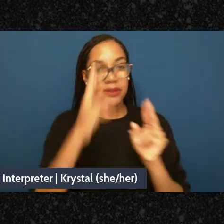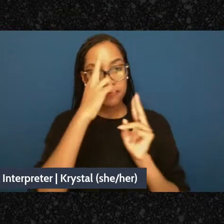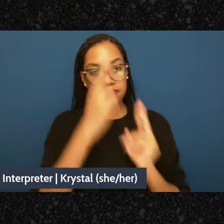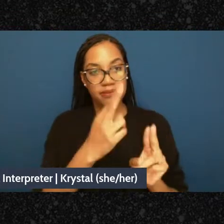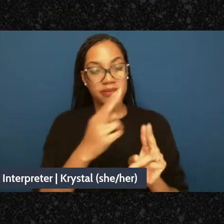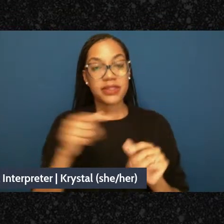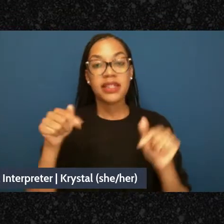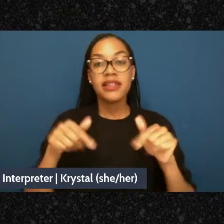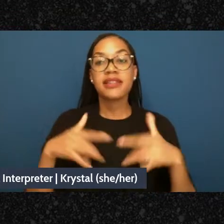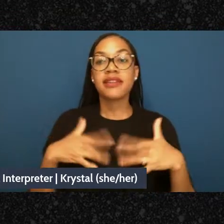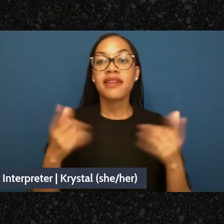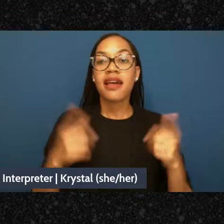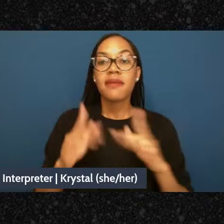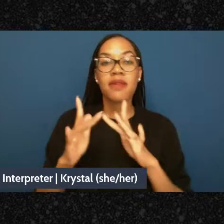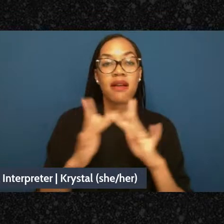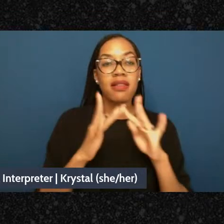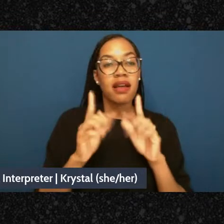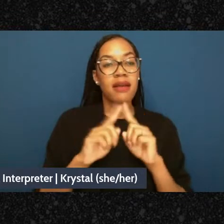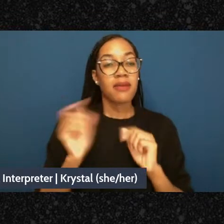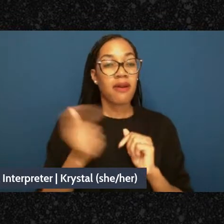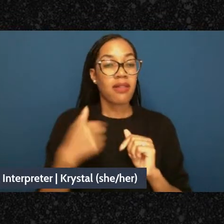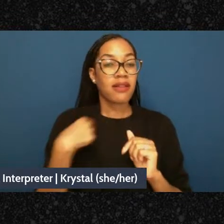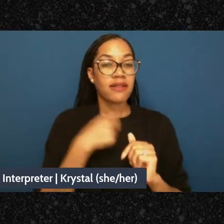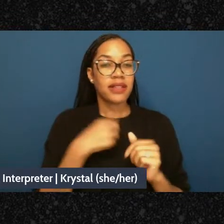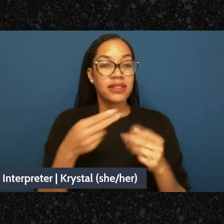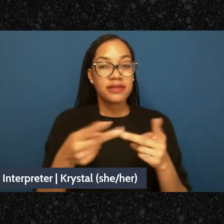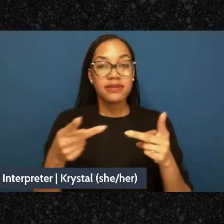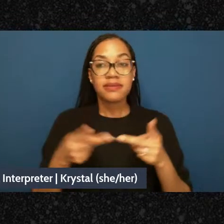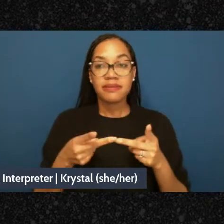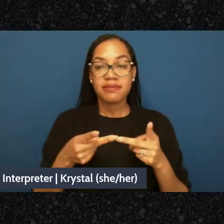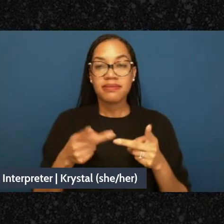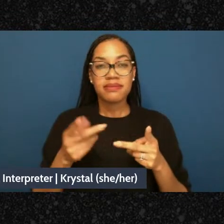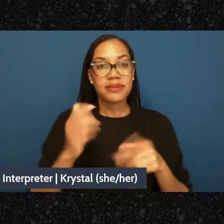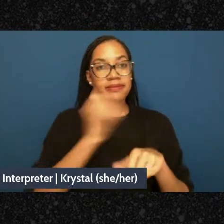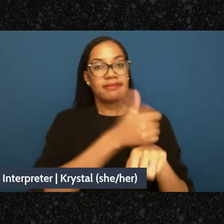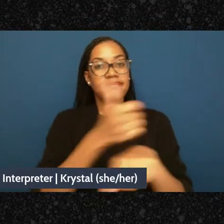all physically located someplace, and we recognize that all land is indigenous land.